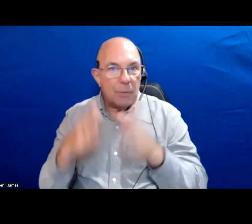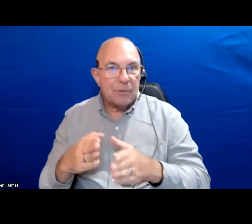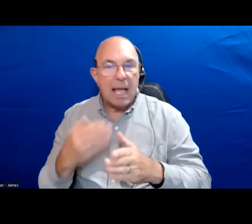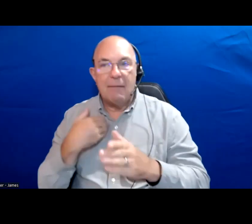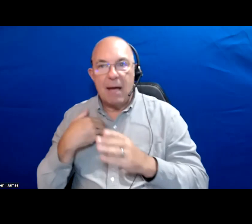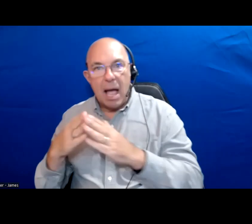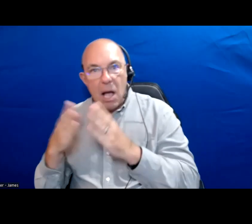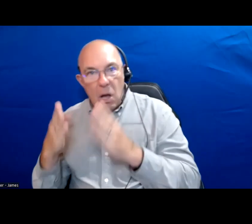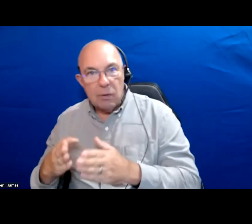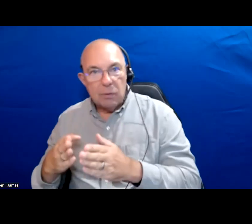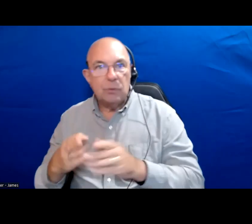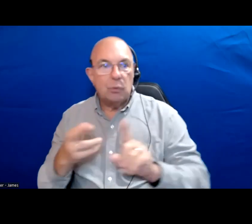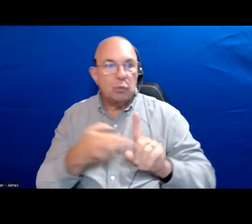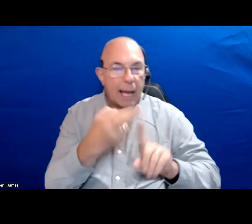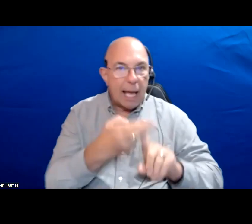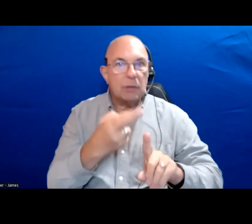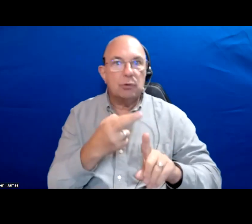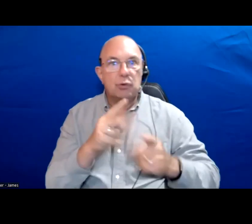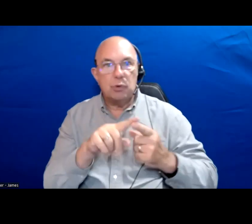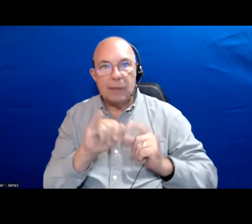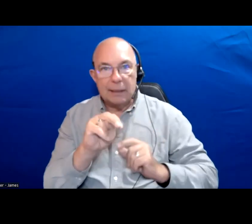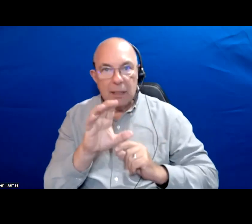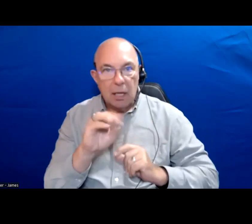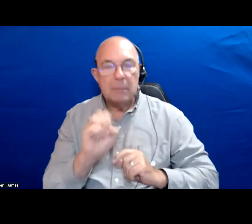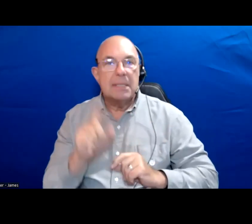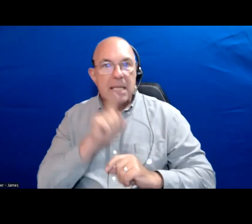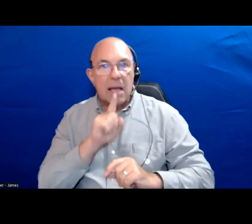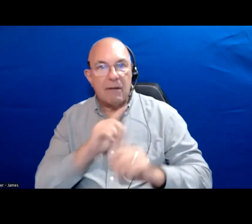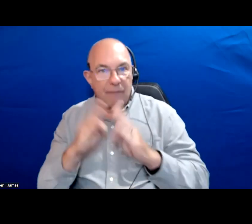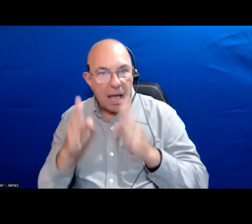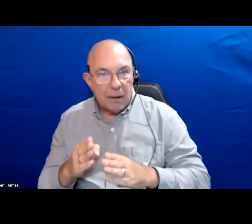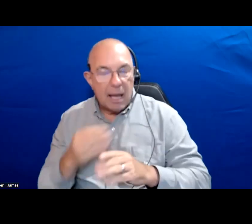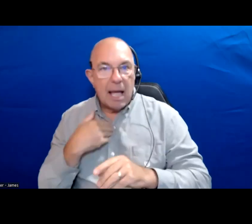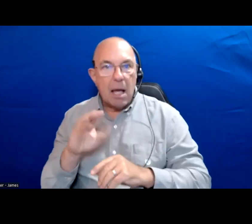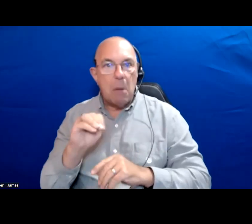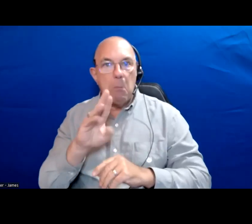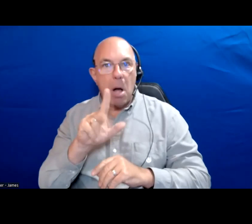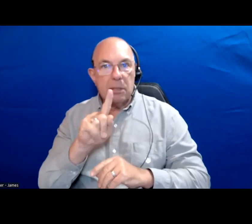That have housing with -- income that have single-family housing that multigenerational housing.